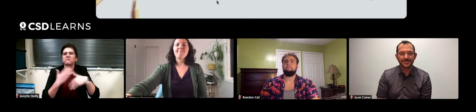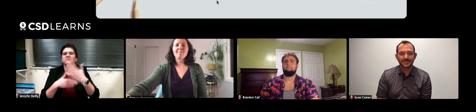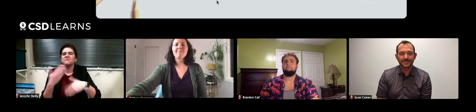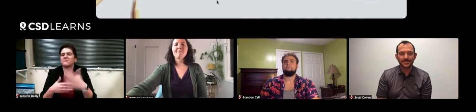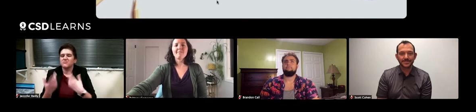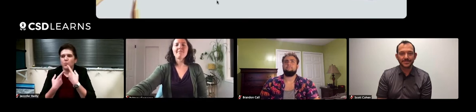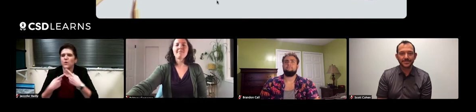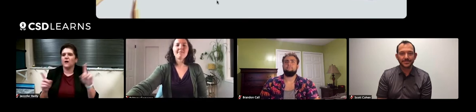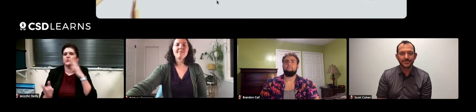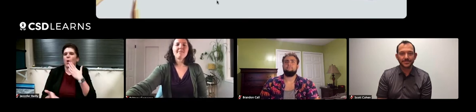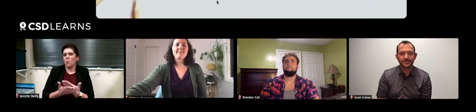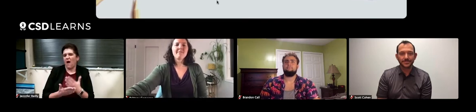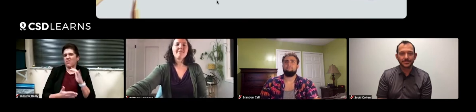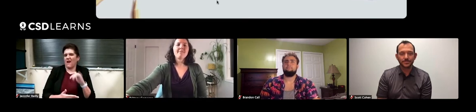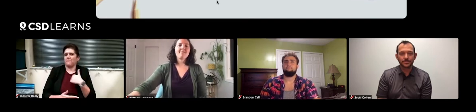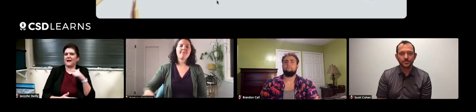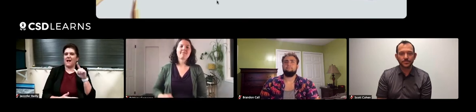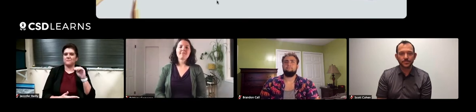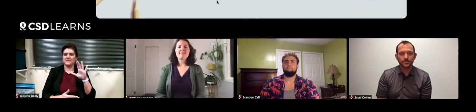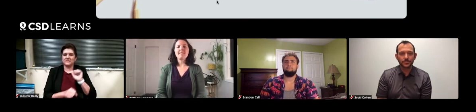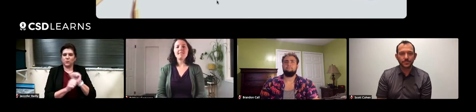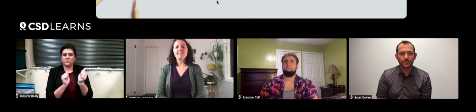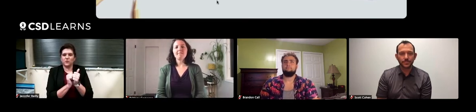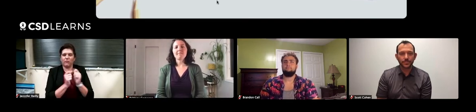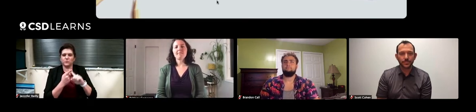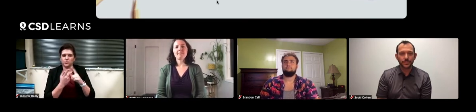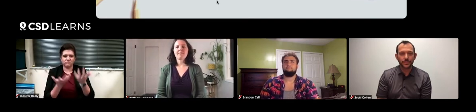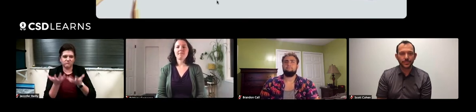and it worked so well that I've been working together with LMC